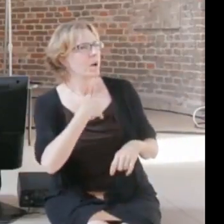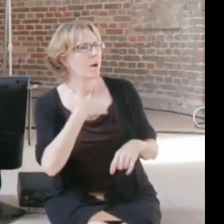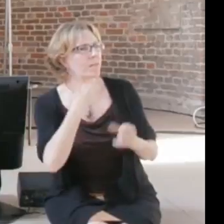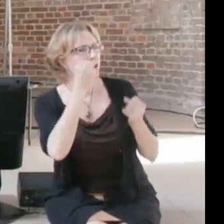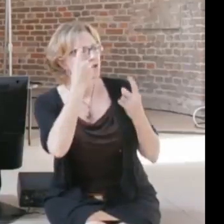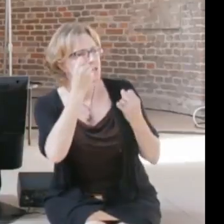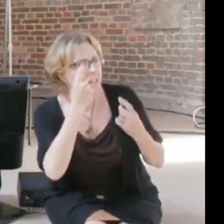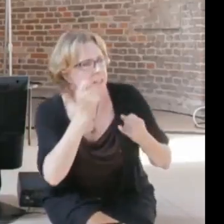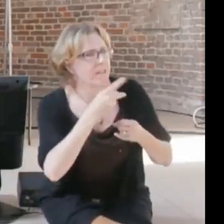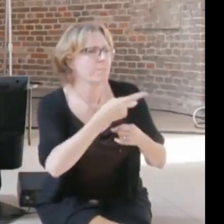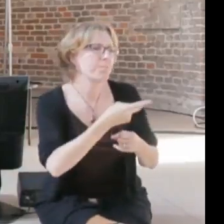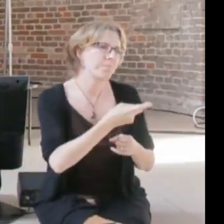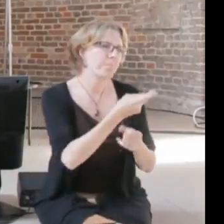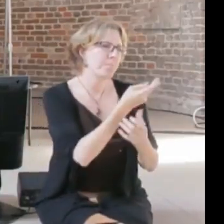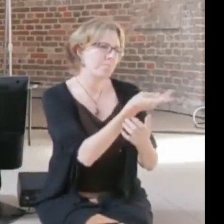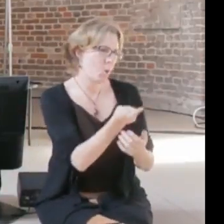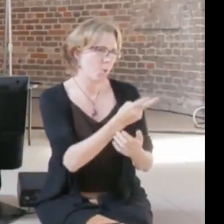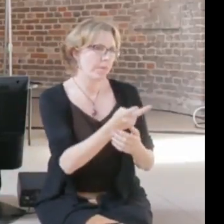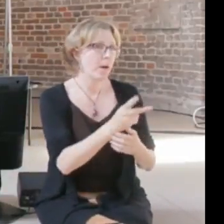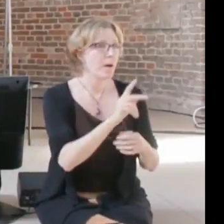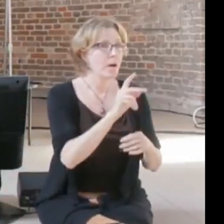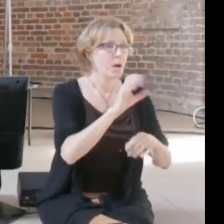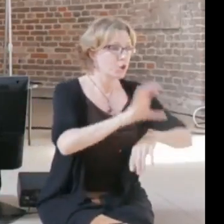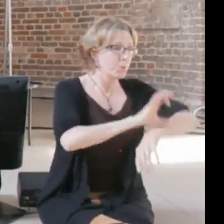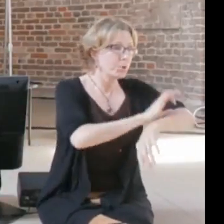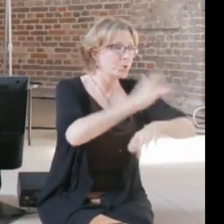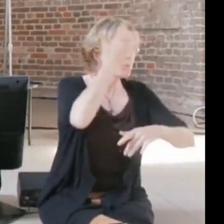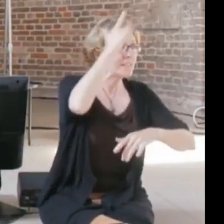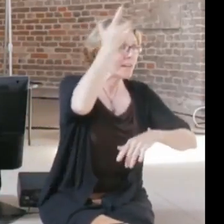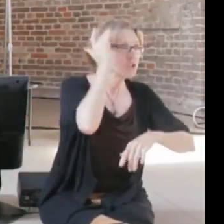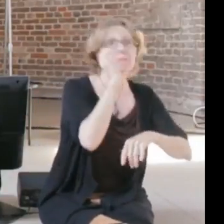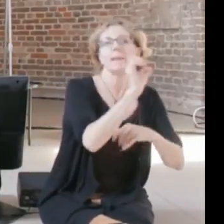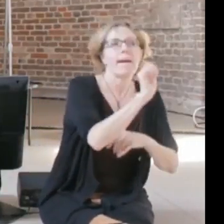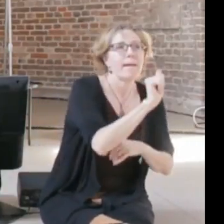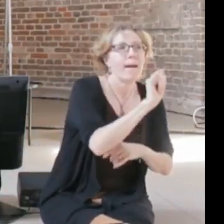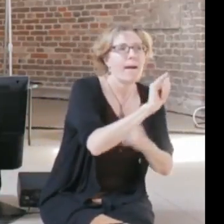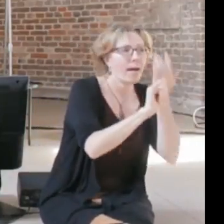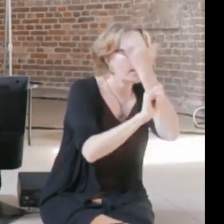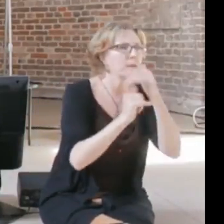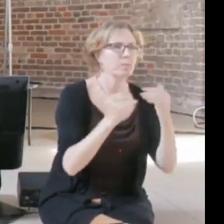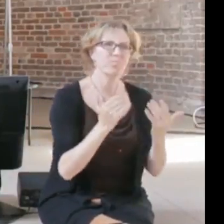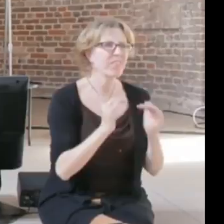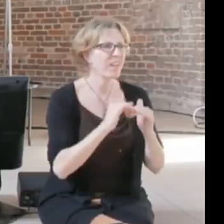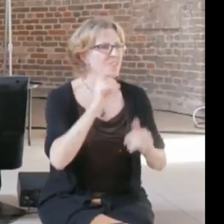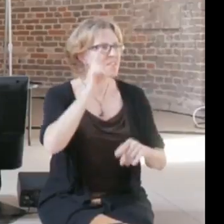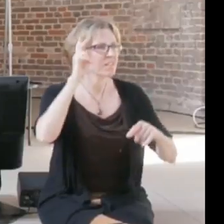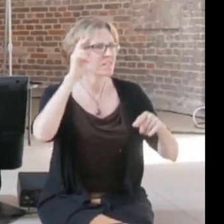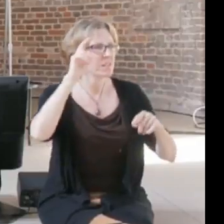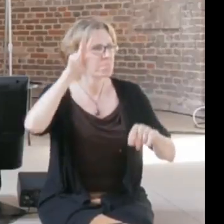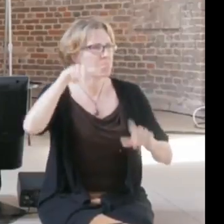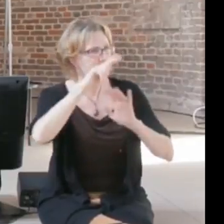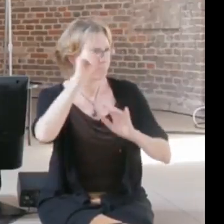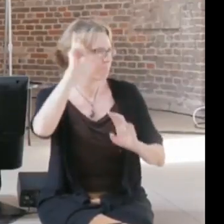AI is politics, those coding and designing need to understand they heavily affect society